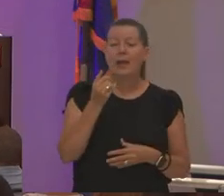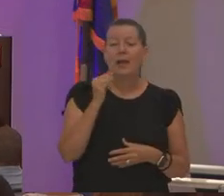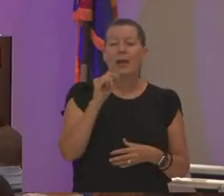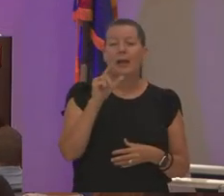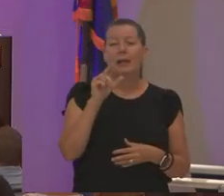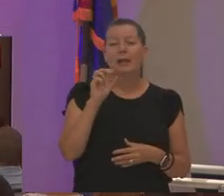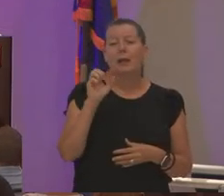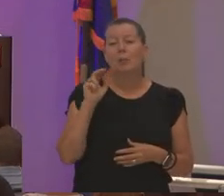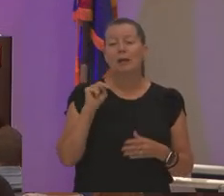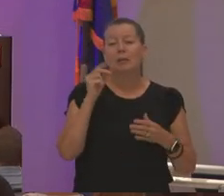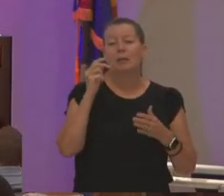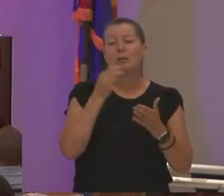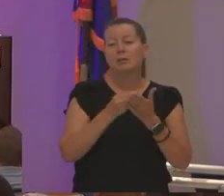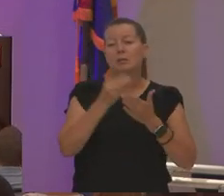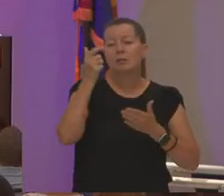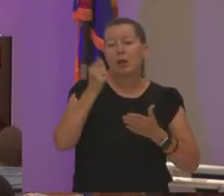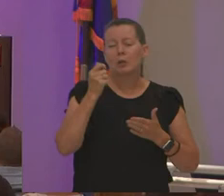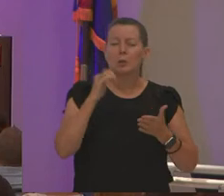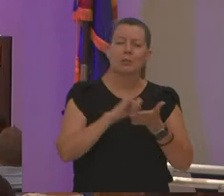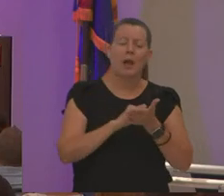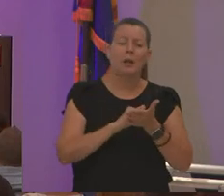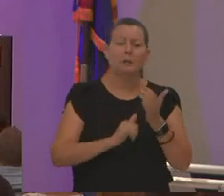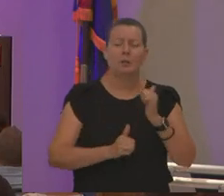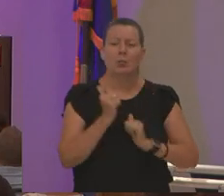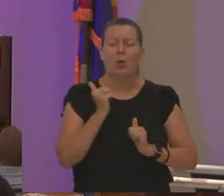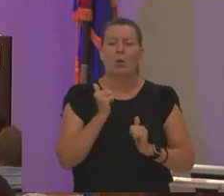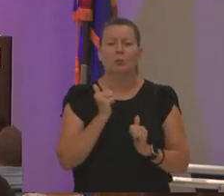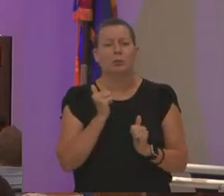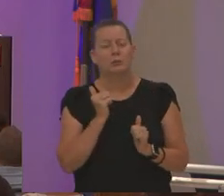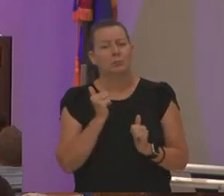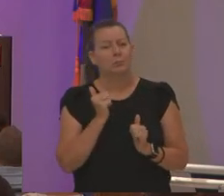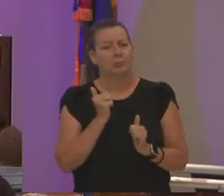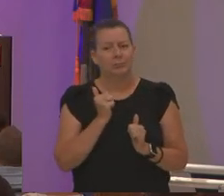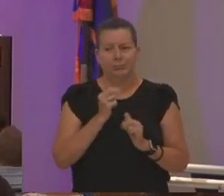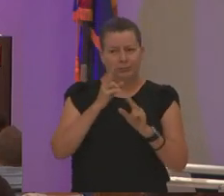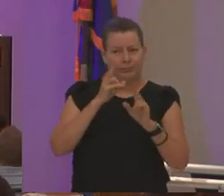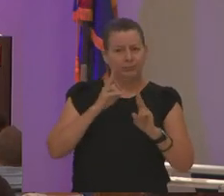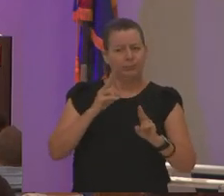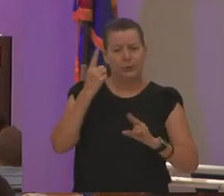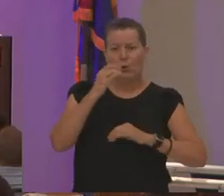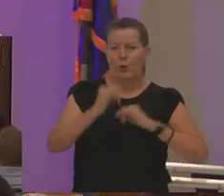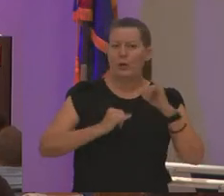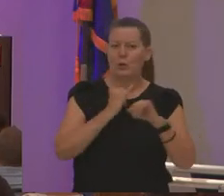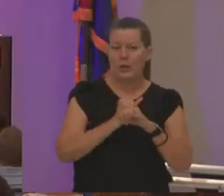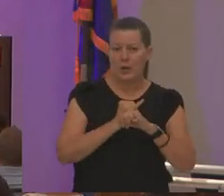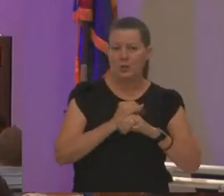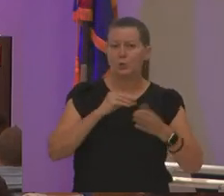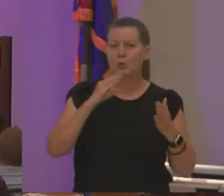prestigious scholarship for for international students to travel international student travel